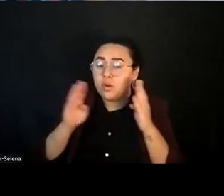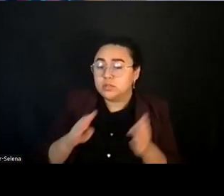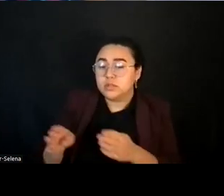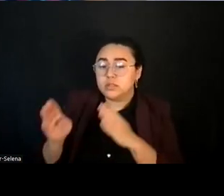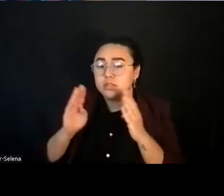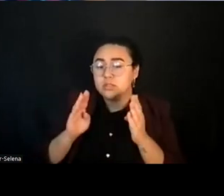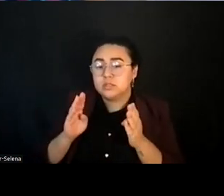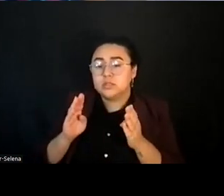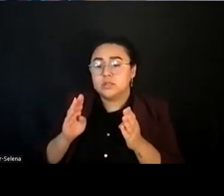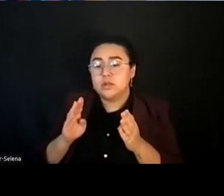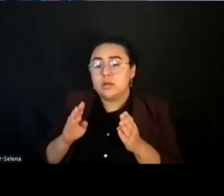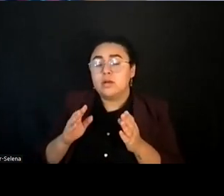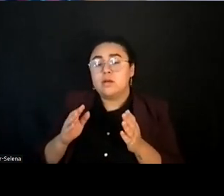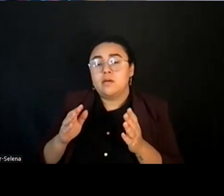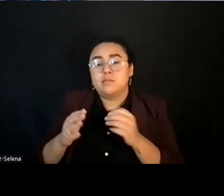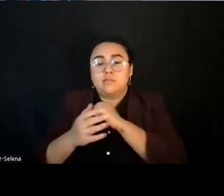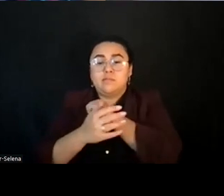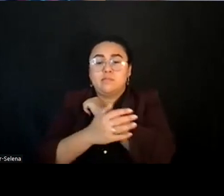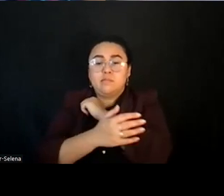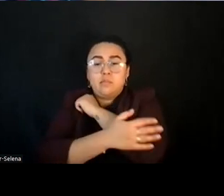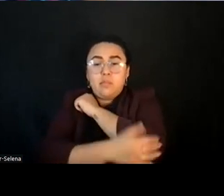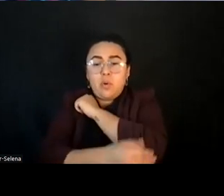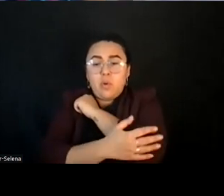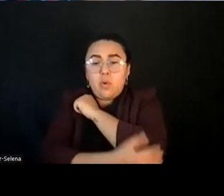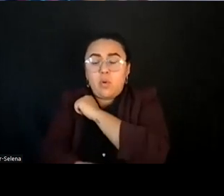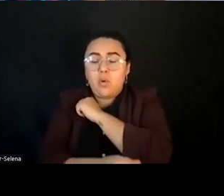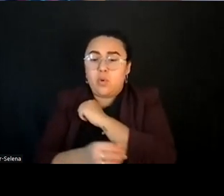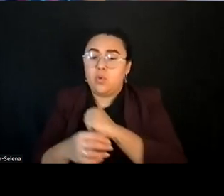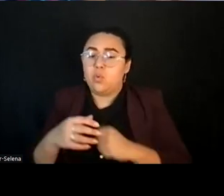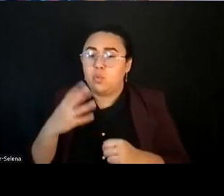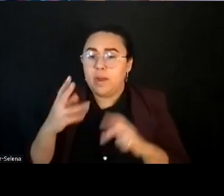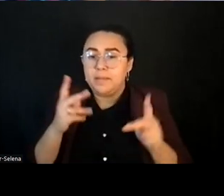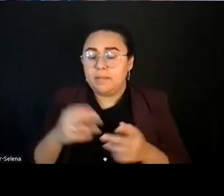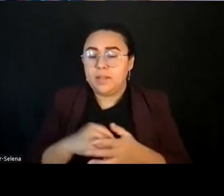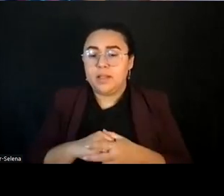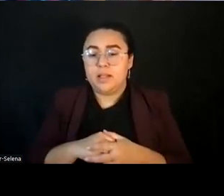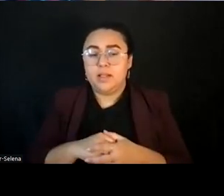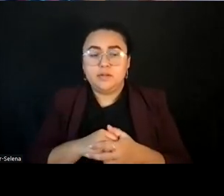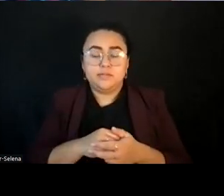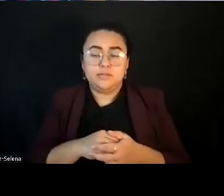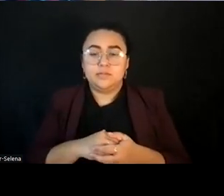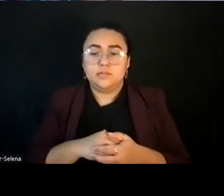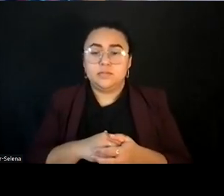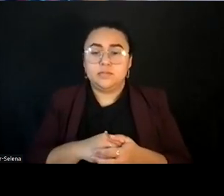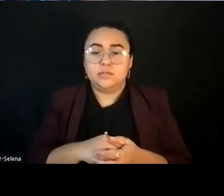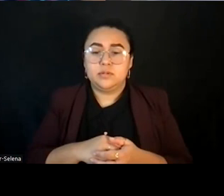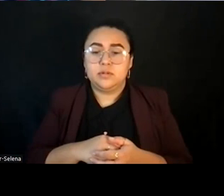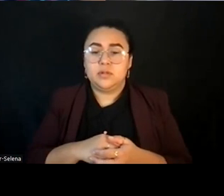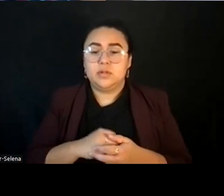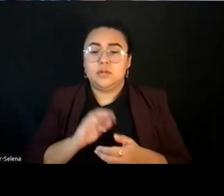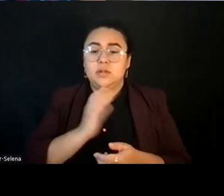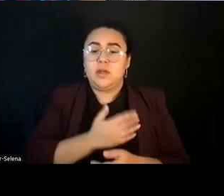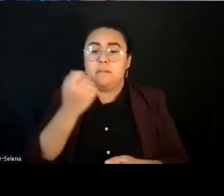And I feel like in our own movement, we have we're allergic to actually organizing poor